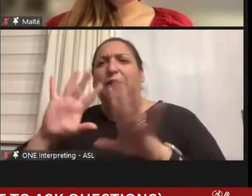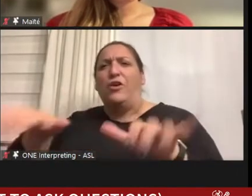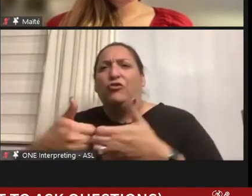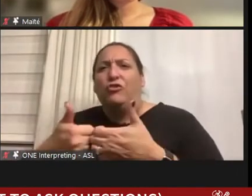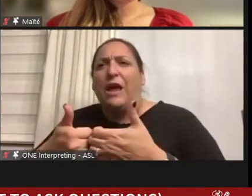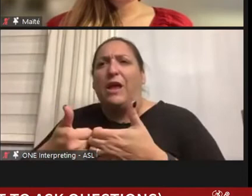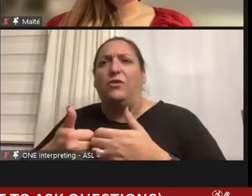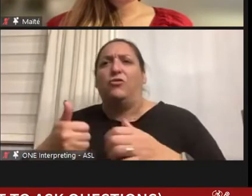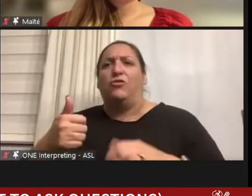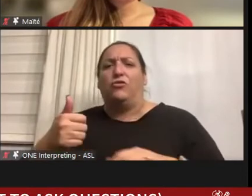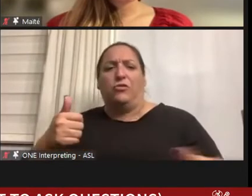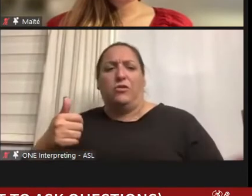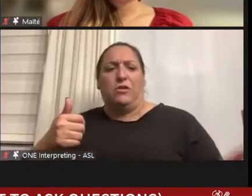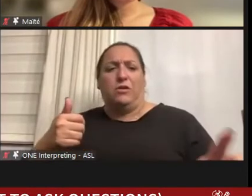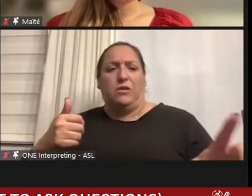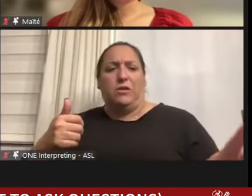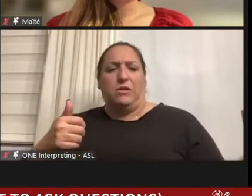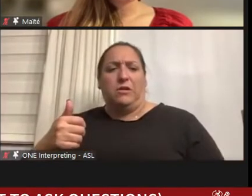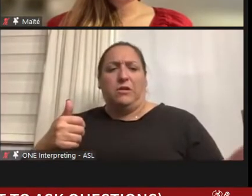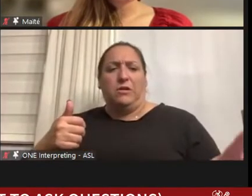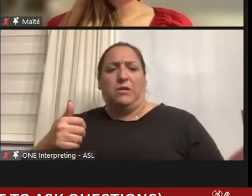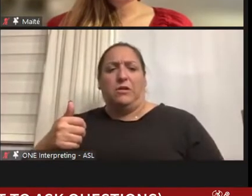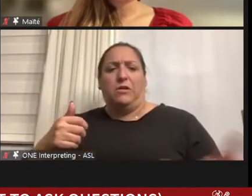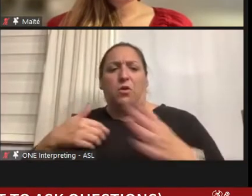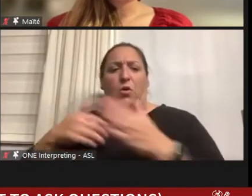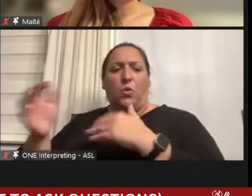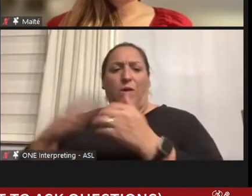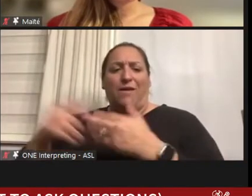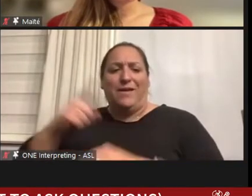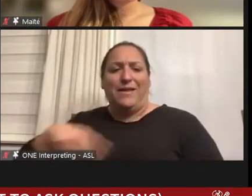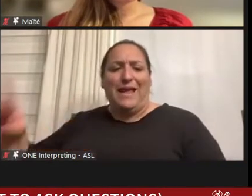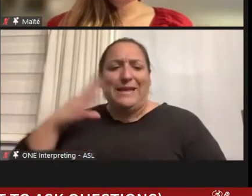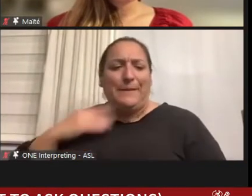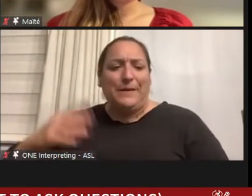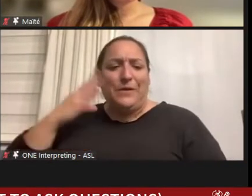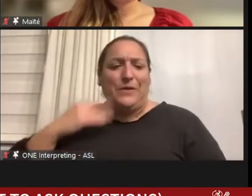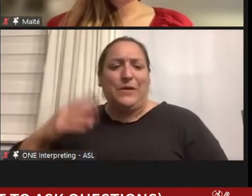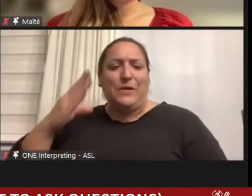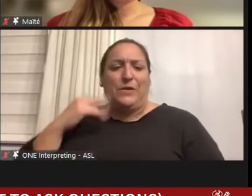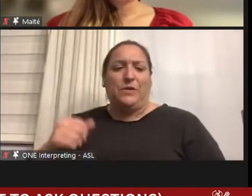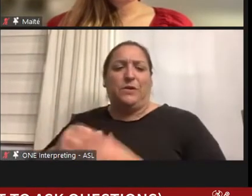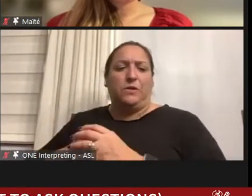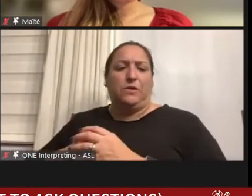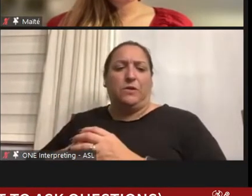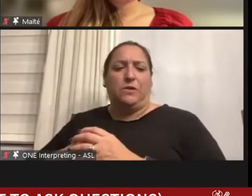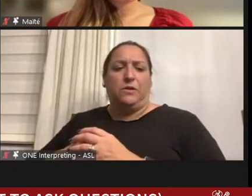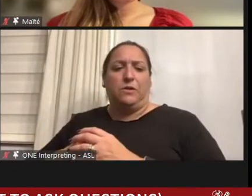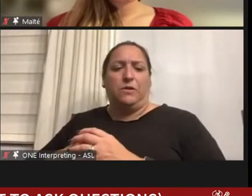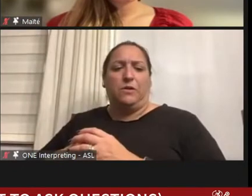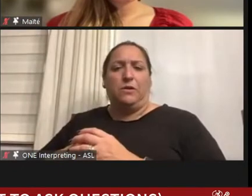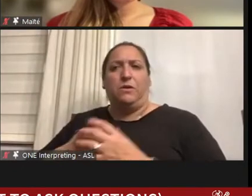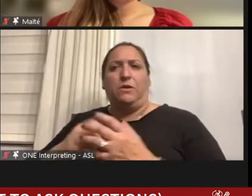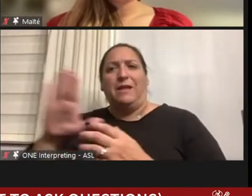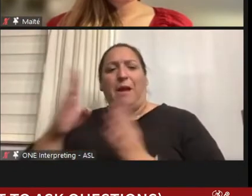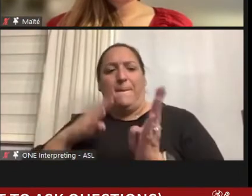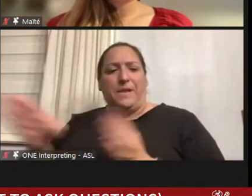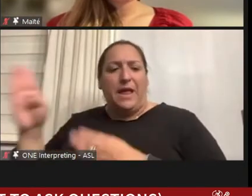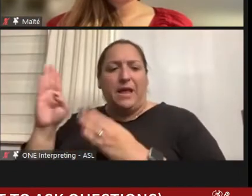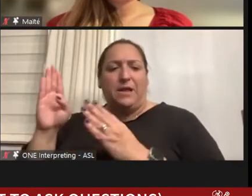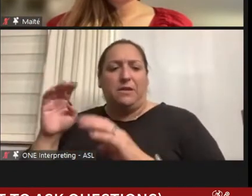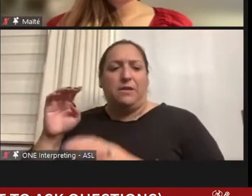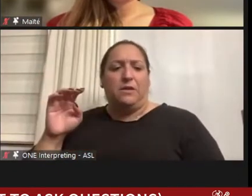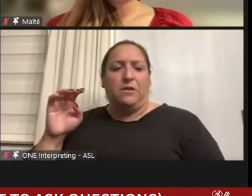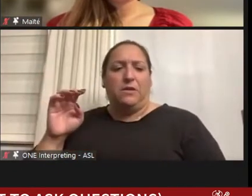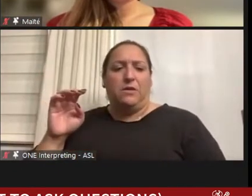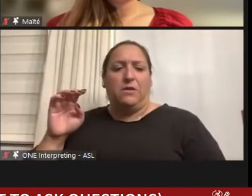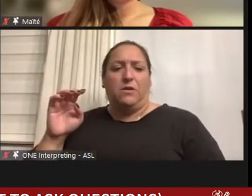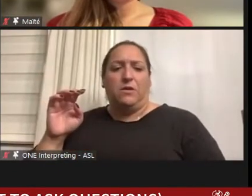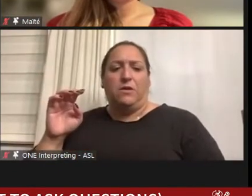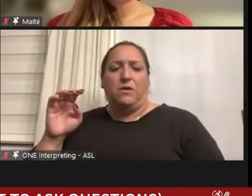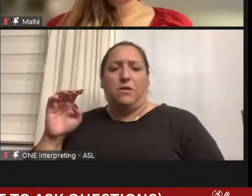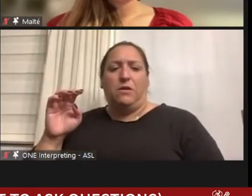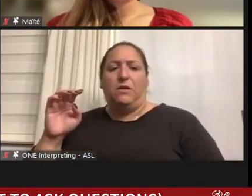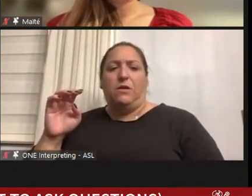things they've been through and overcome, and also their plans and had other plans – how are they